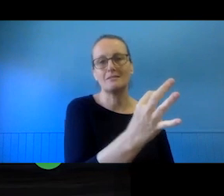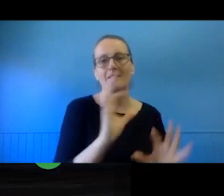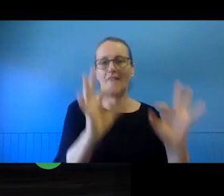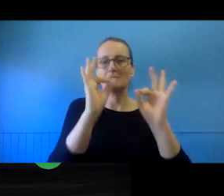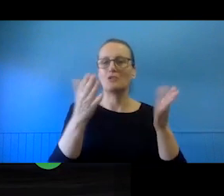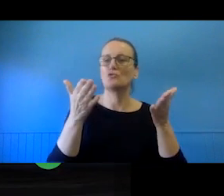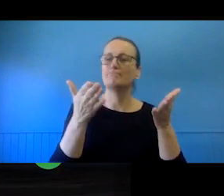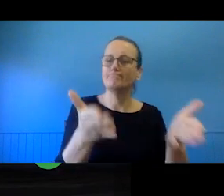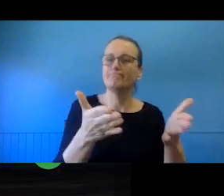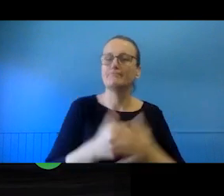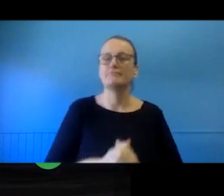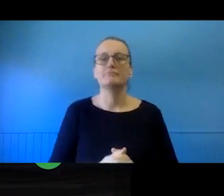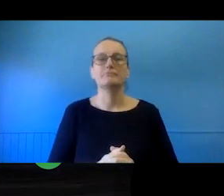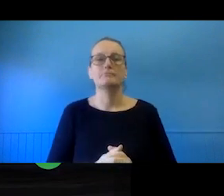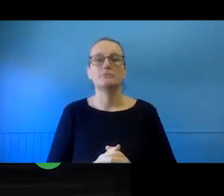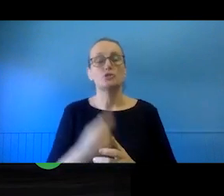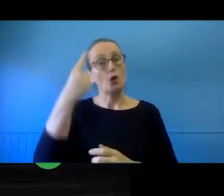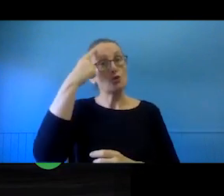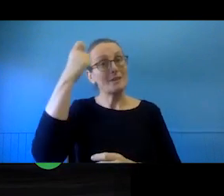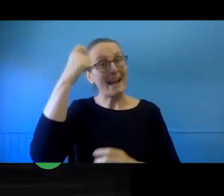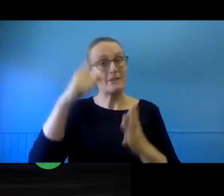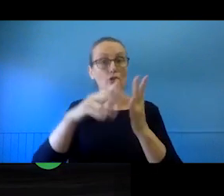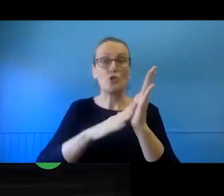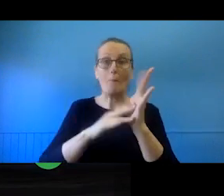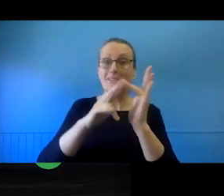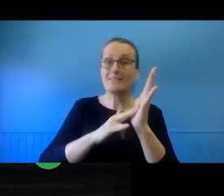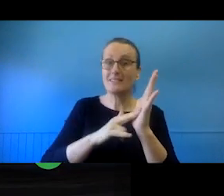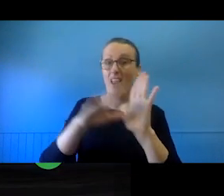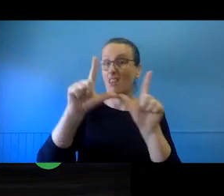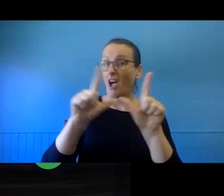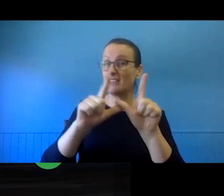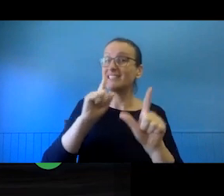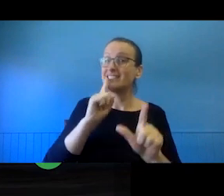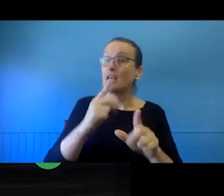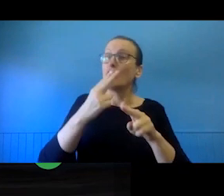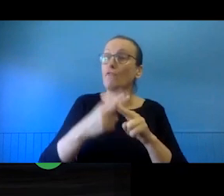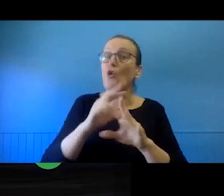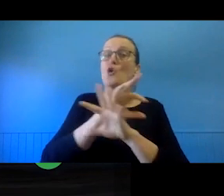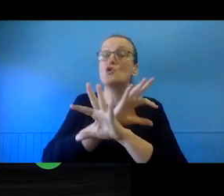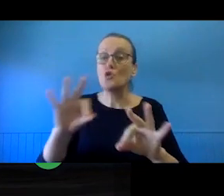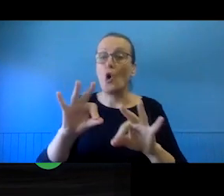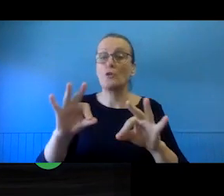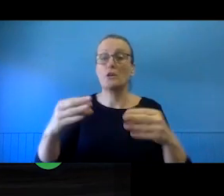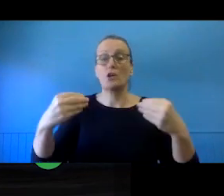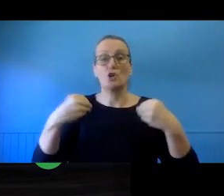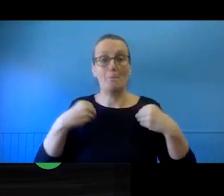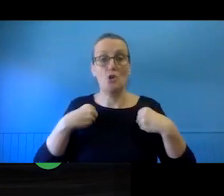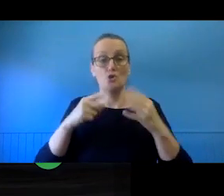licence requires non-commercial use and you want to use the same material for commercial purposes, you can still go back to the